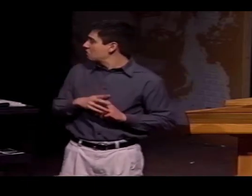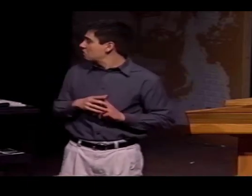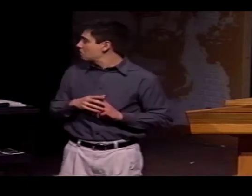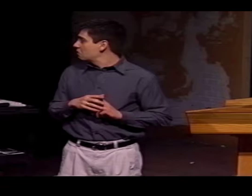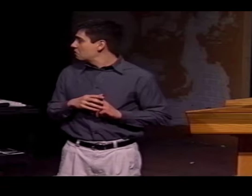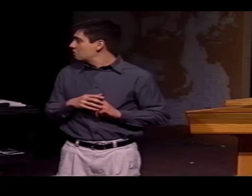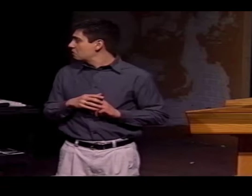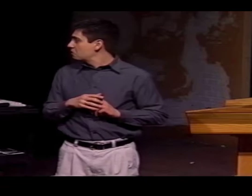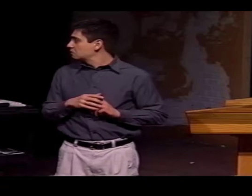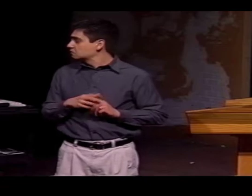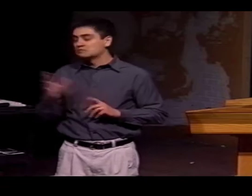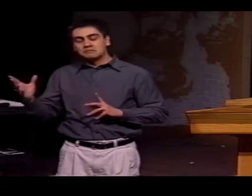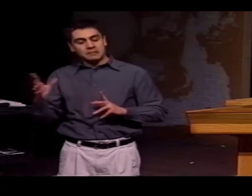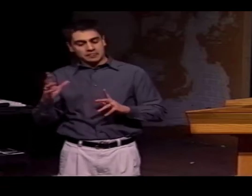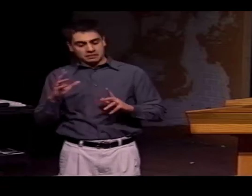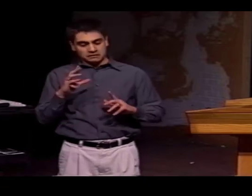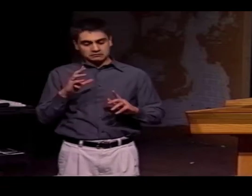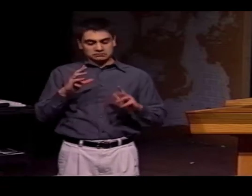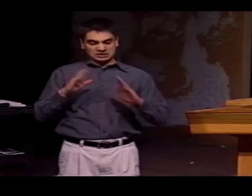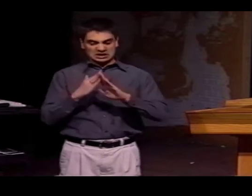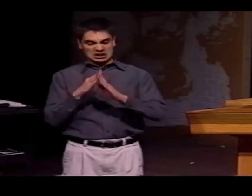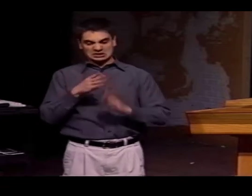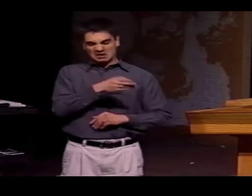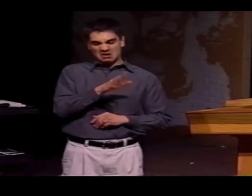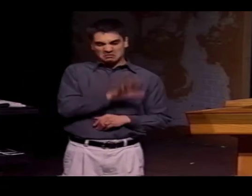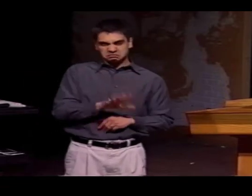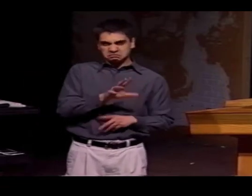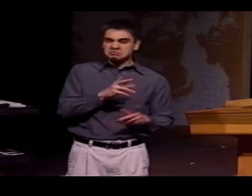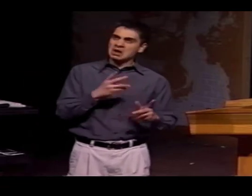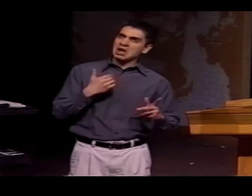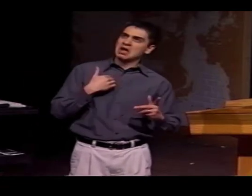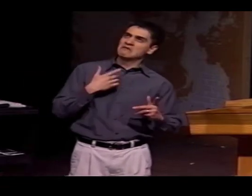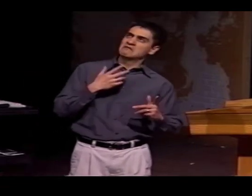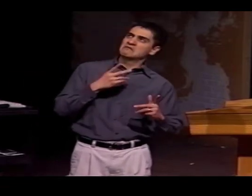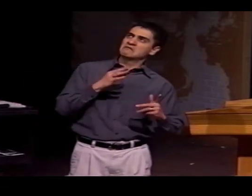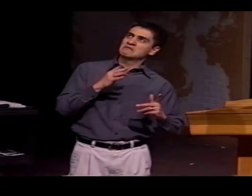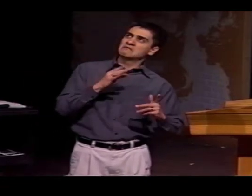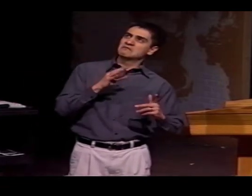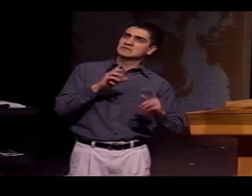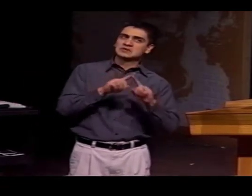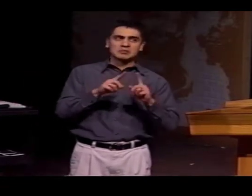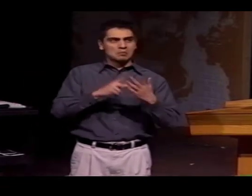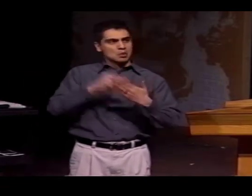QUITE OFTEN IN THE UNITED STATES IN THE SOUTHWEST REGIONS AND ALSO IN OTHER AREAS OF THE COUNTRY.